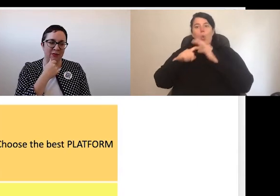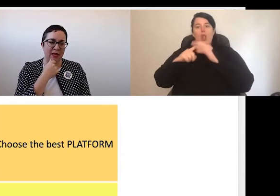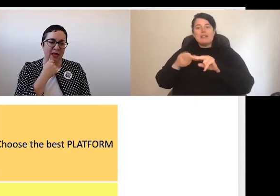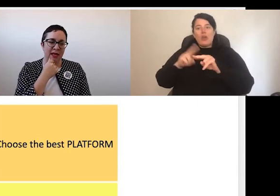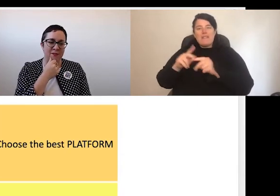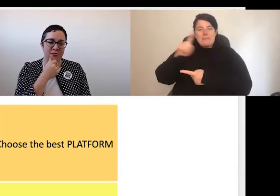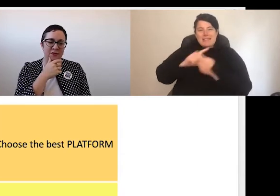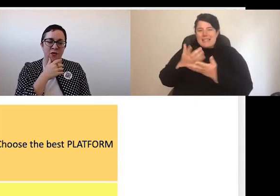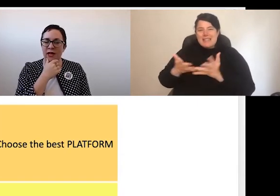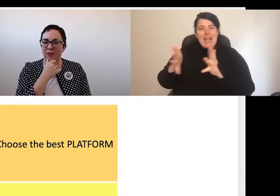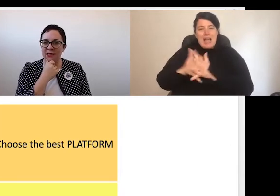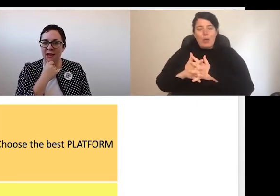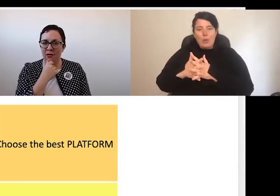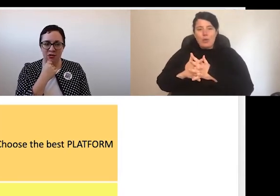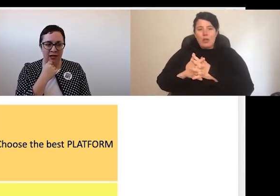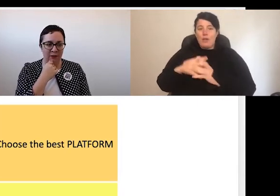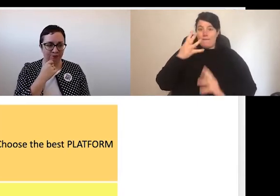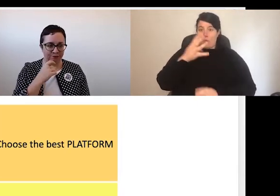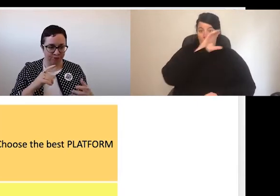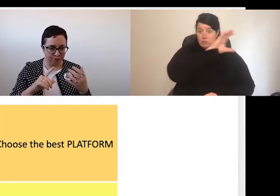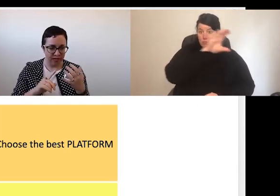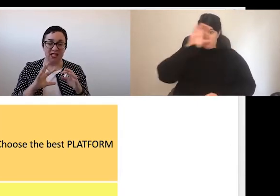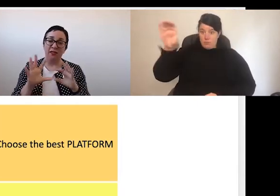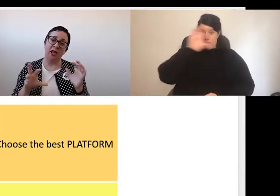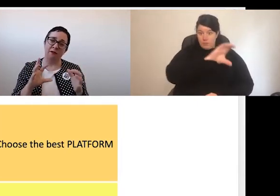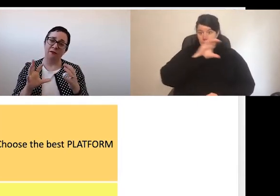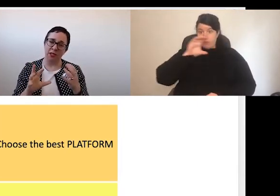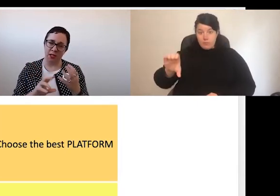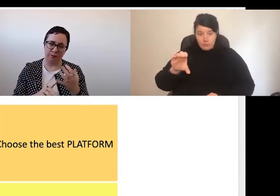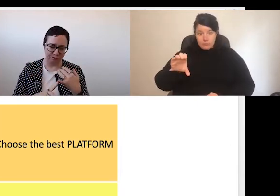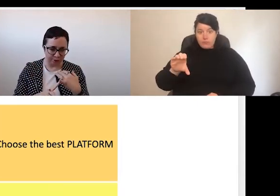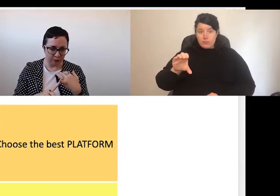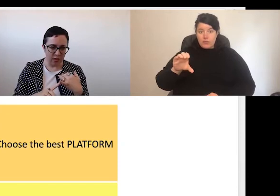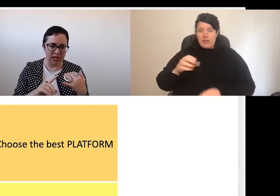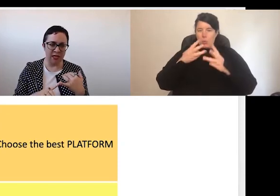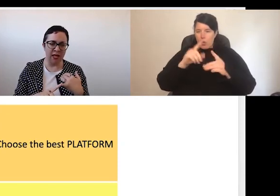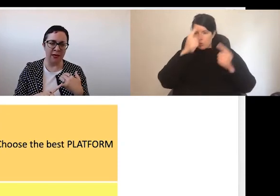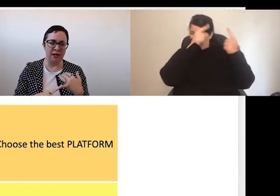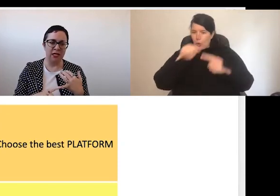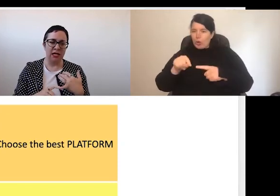the four areas now on screen as a kind of a filter to think about,